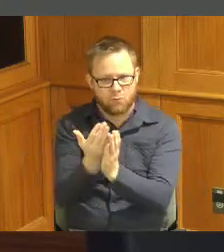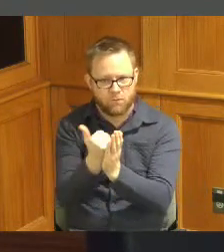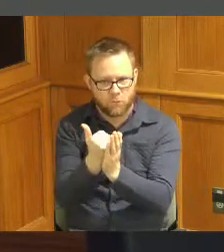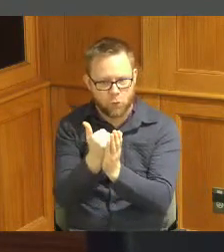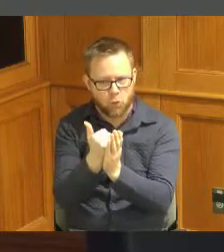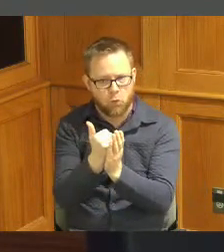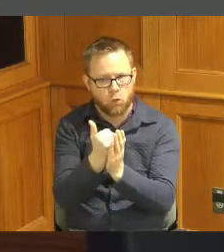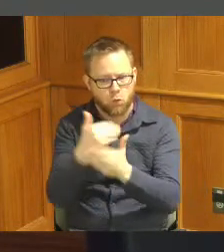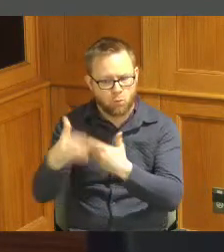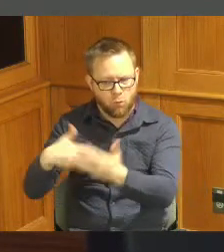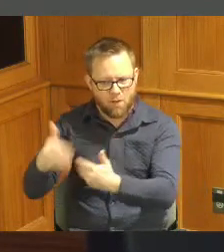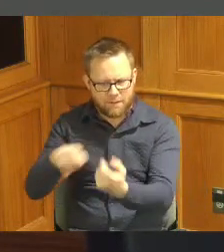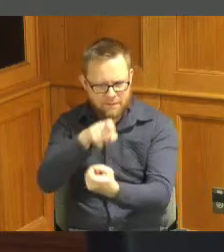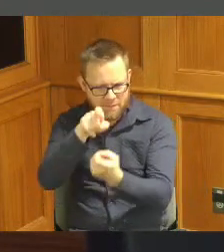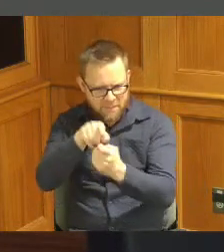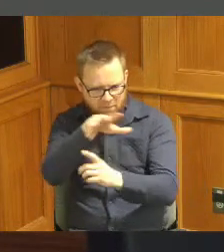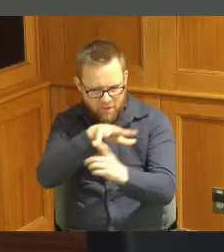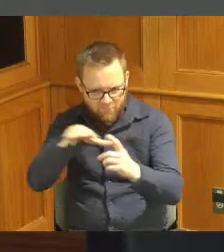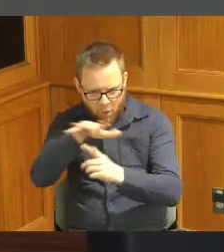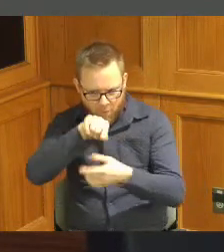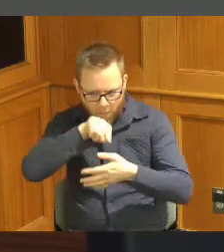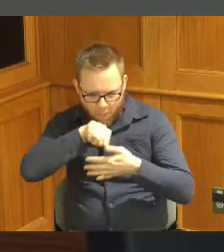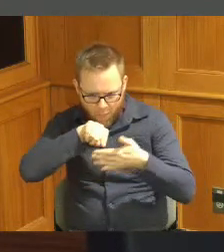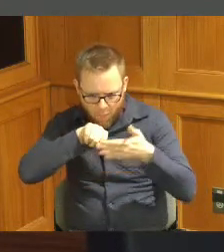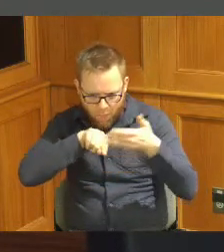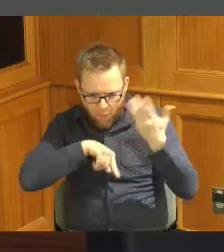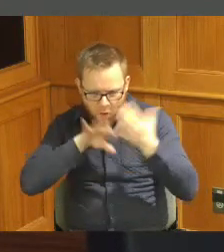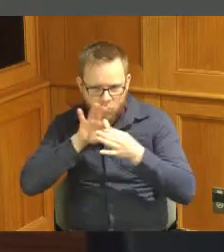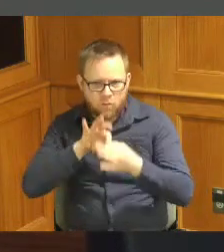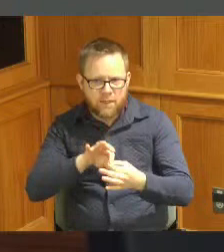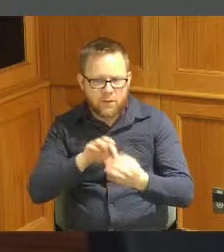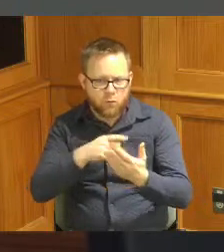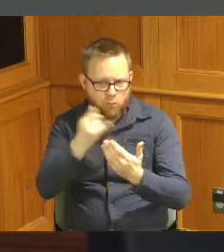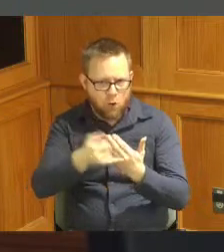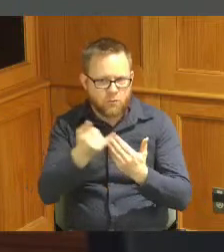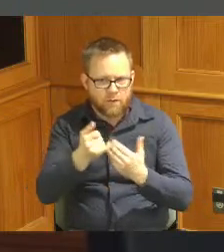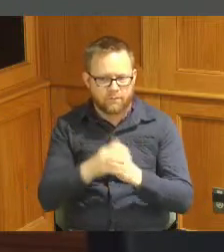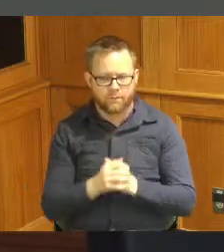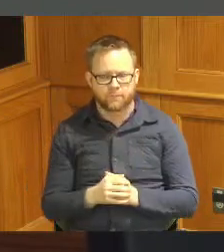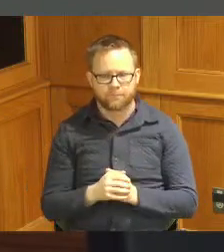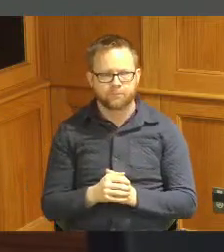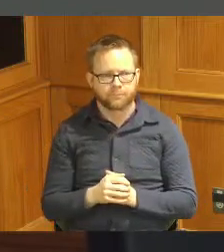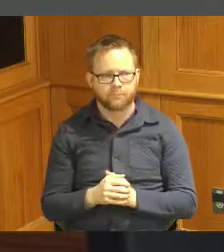the specific environmental criteria that are associated with its responsibilities so from our